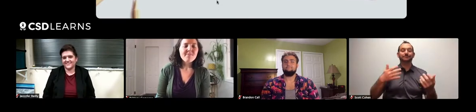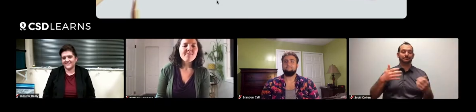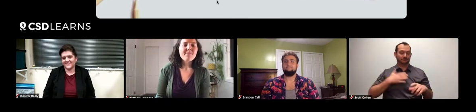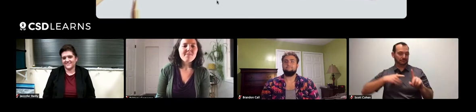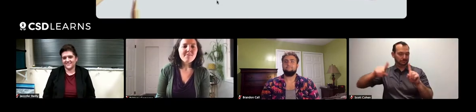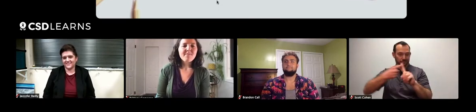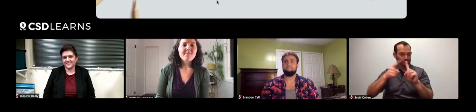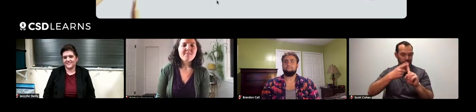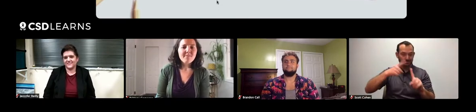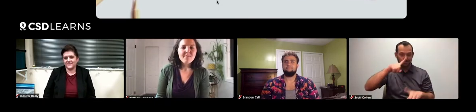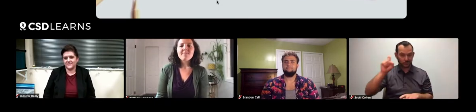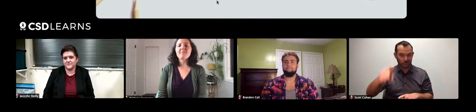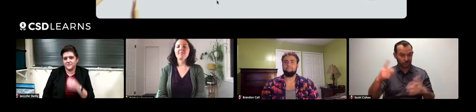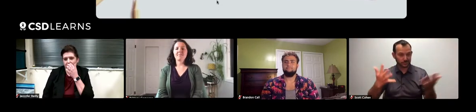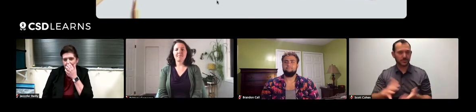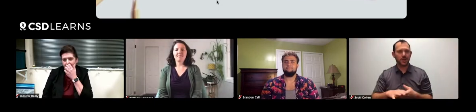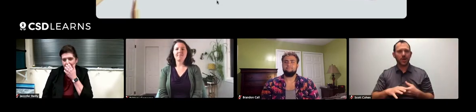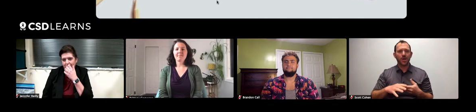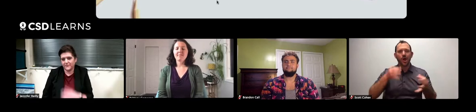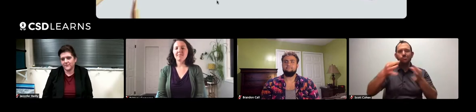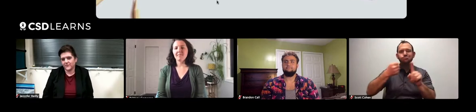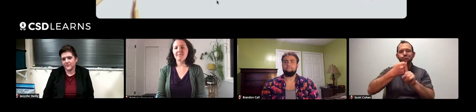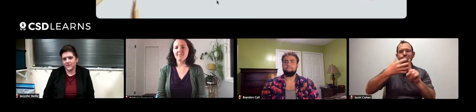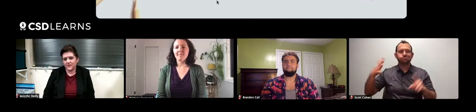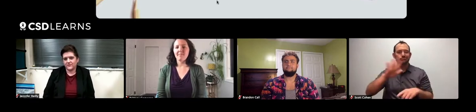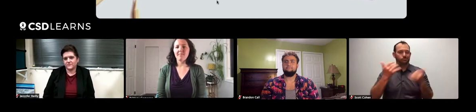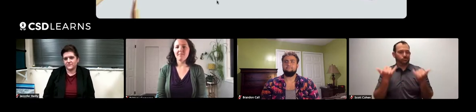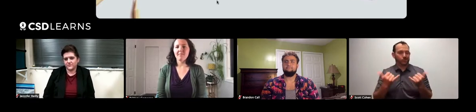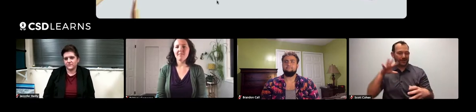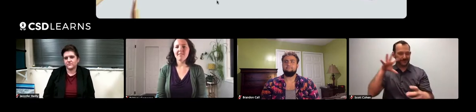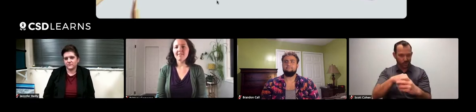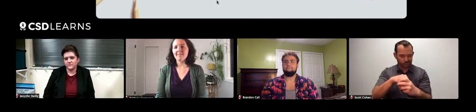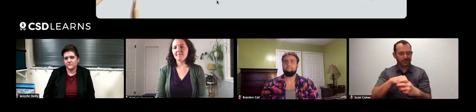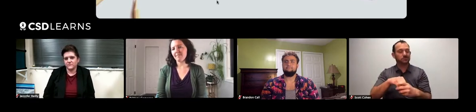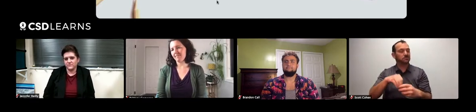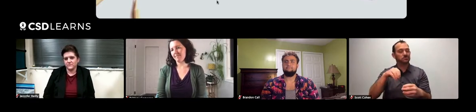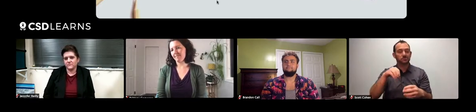My first question for tonight is to please share your current involvement in either